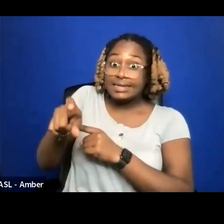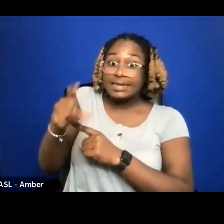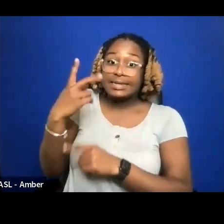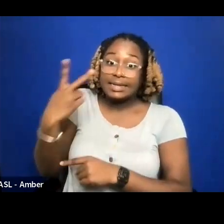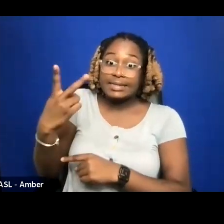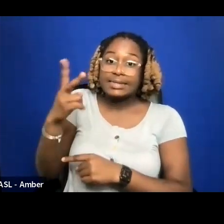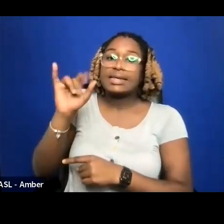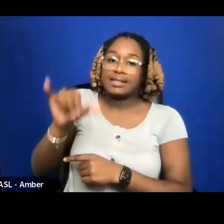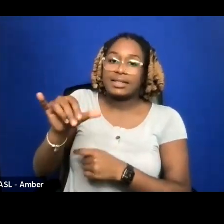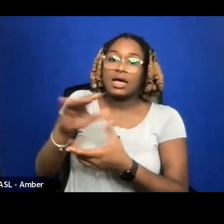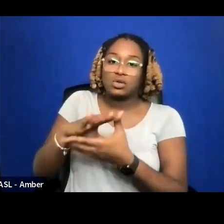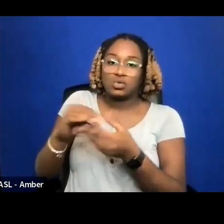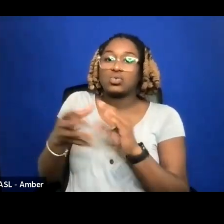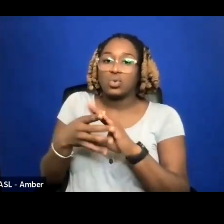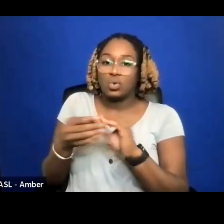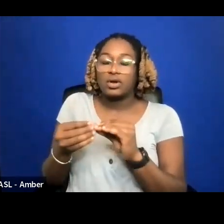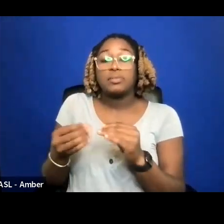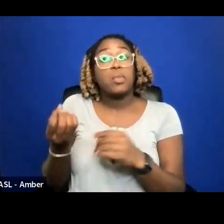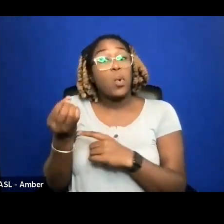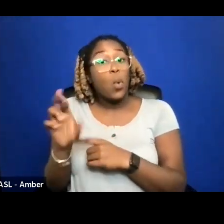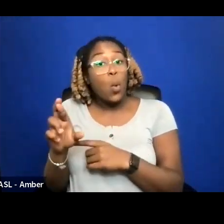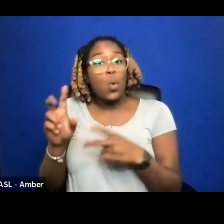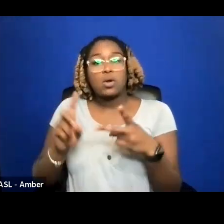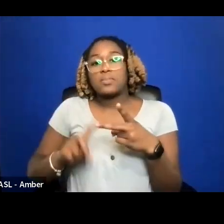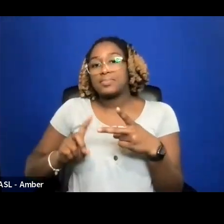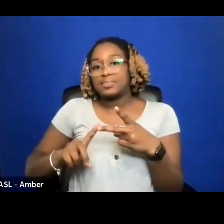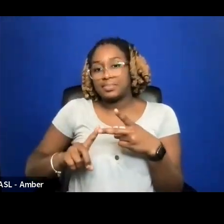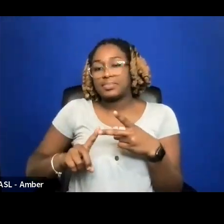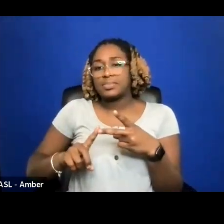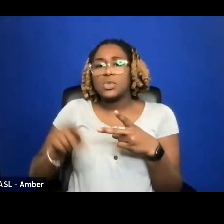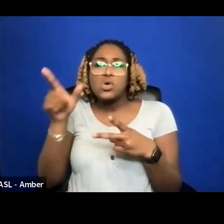NUMBER TWO, WHO ARE THE MAIN SUBJECTS IN YOUR FILM?